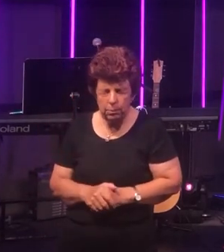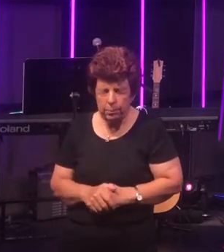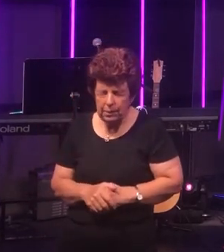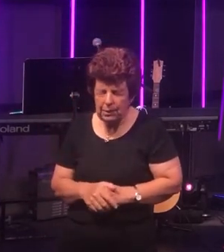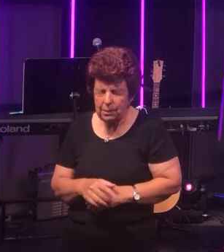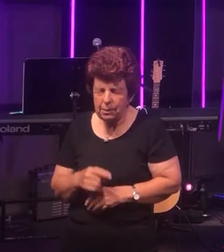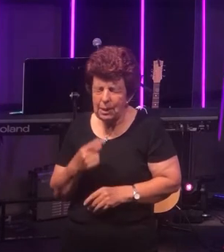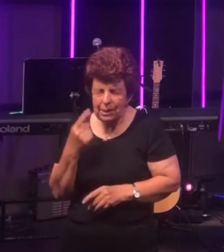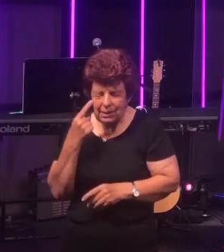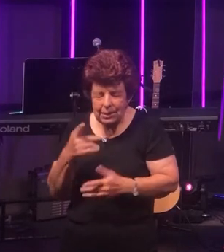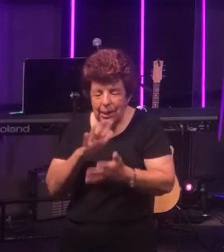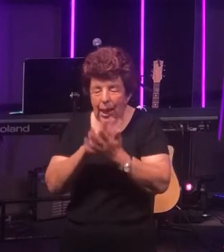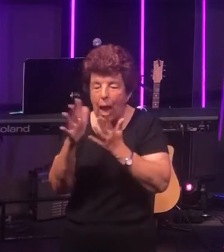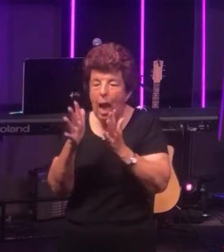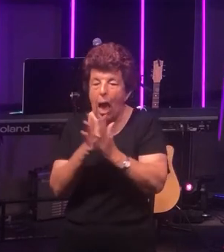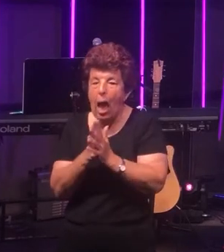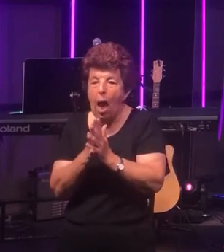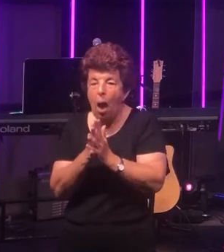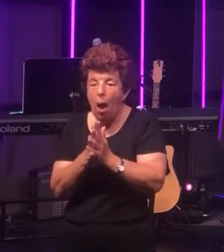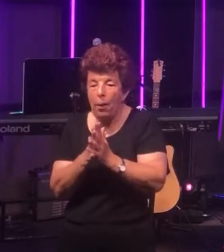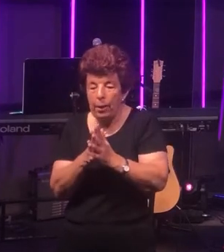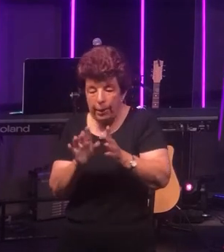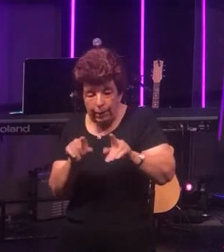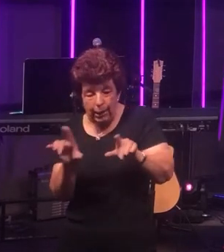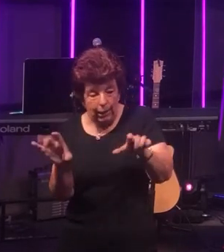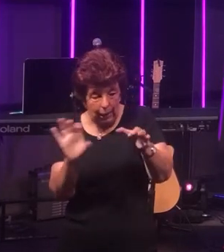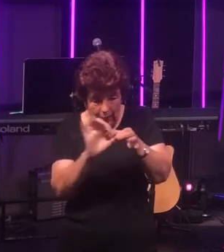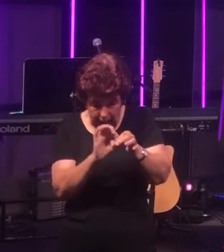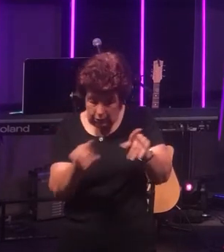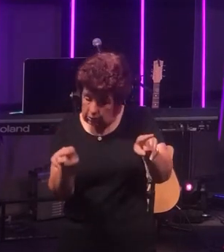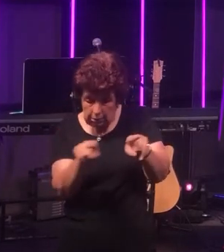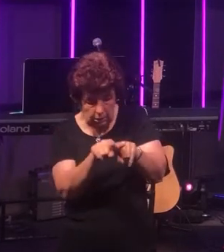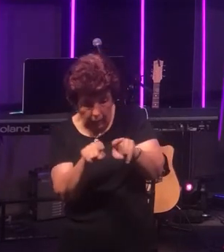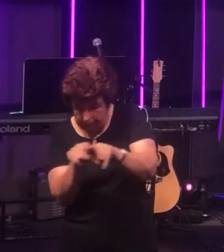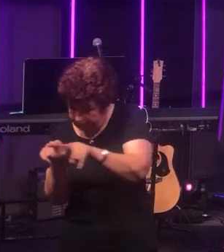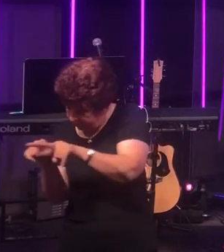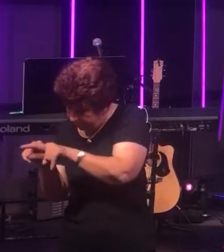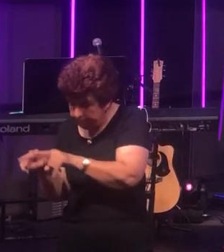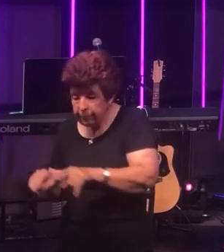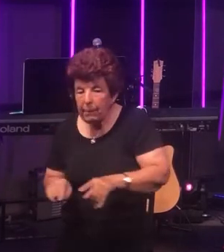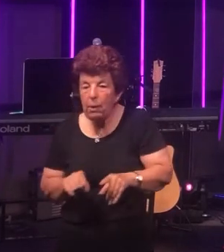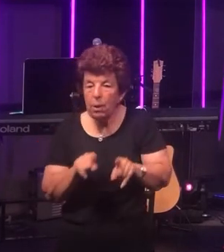but to see how there are parallels between that and how we are living our lives